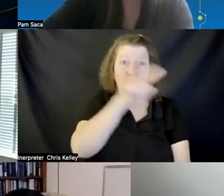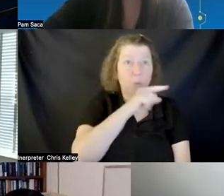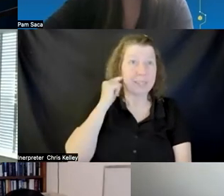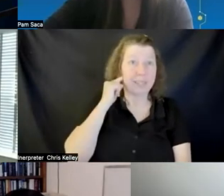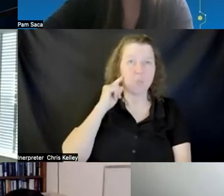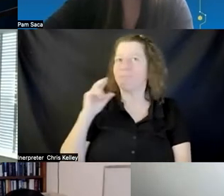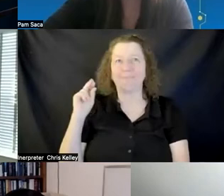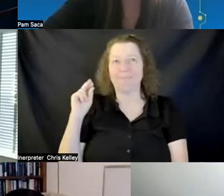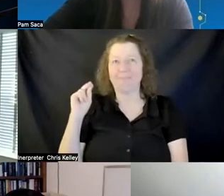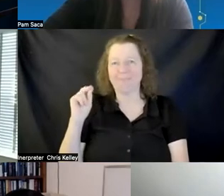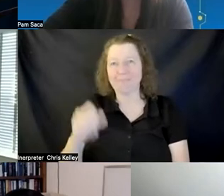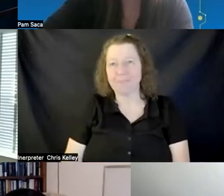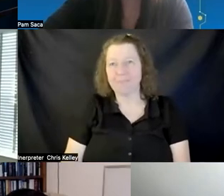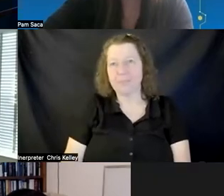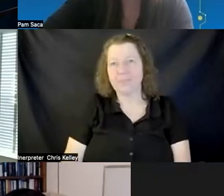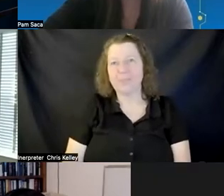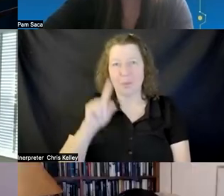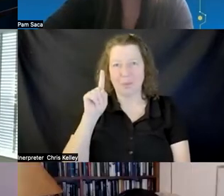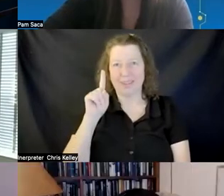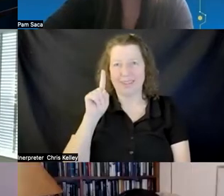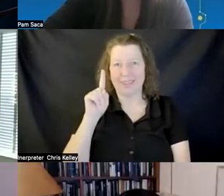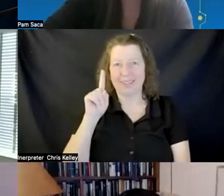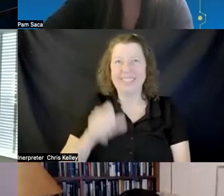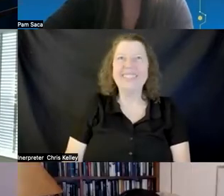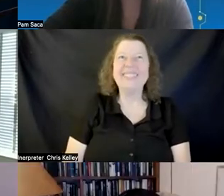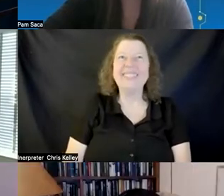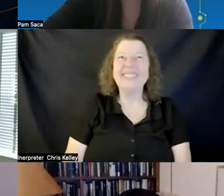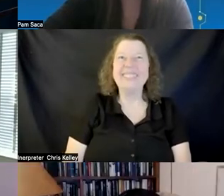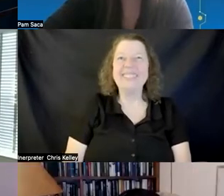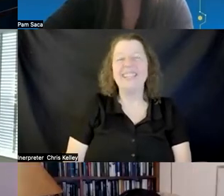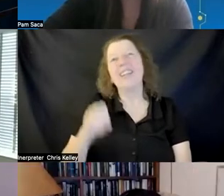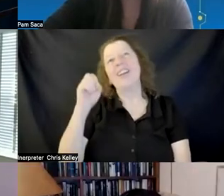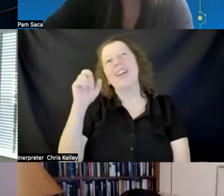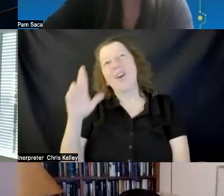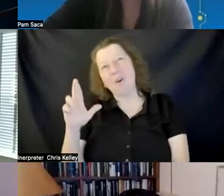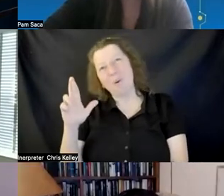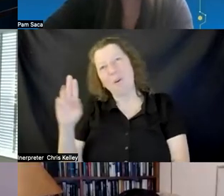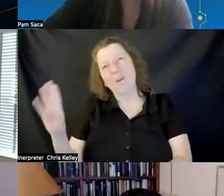no okay or you can put your question in the the slack